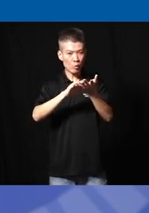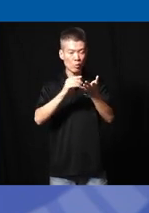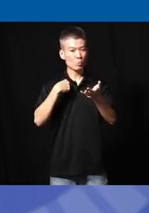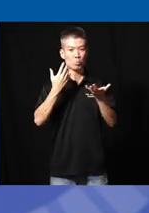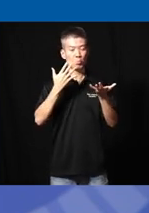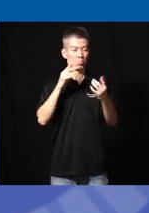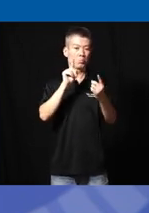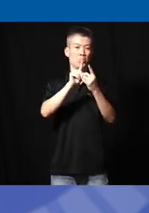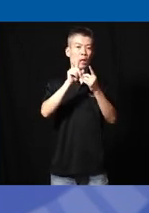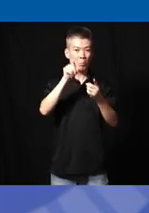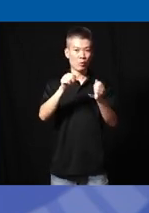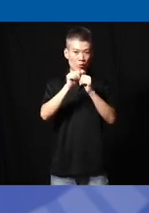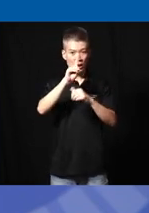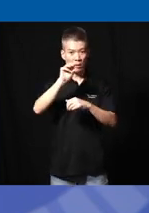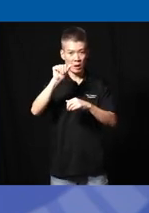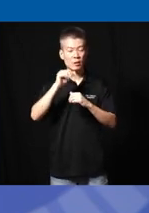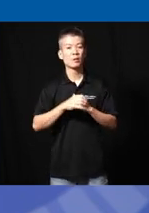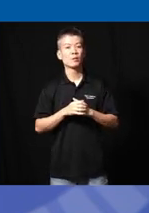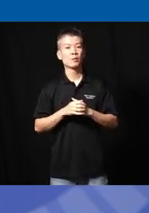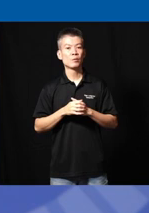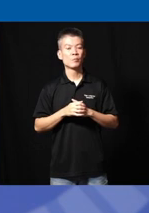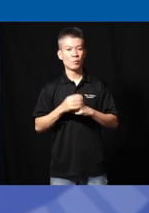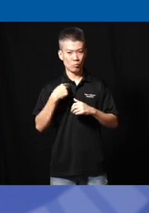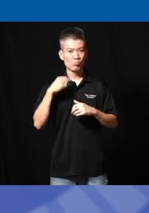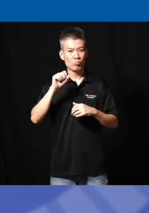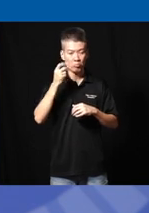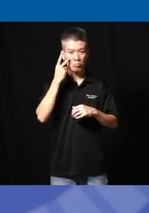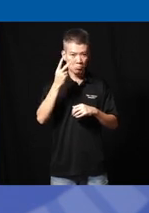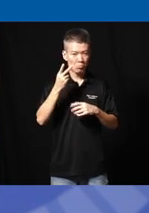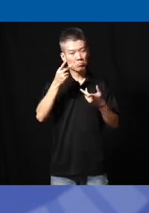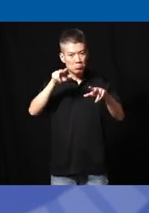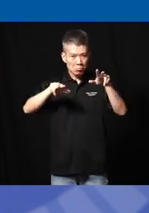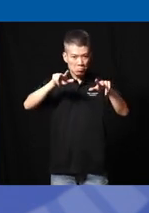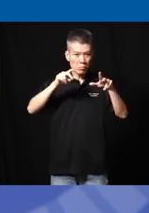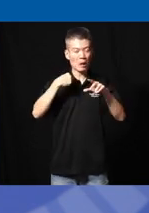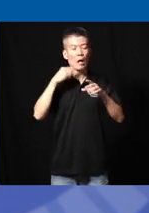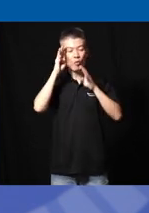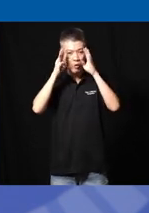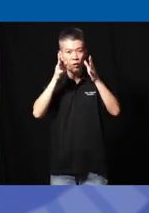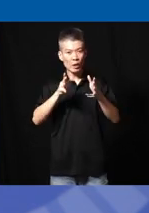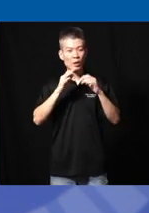never even met a person with a disability and we can see the awkwardness in our innovators when we